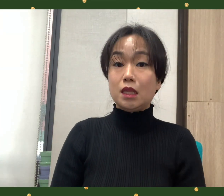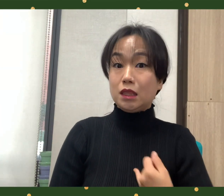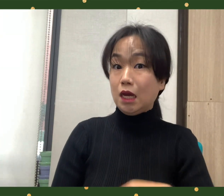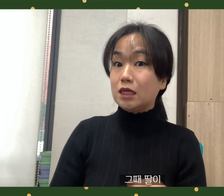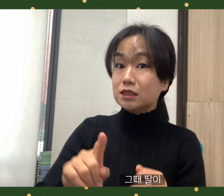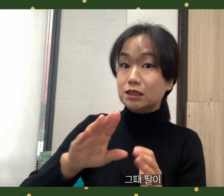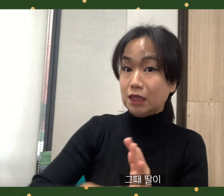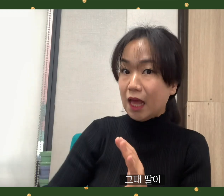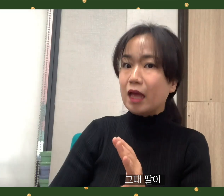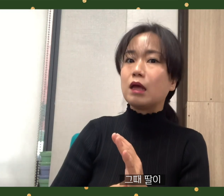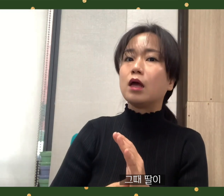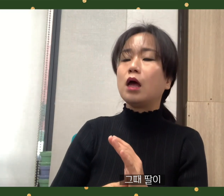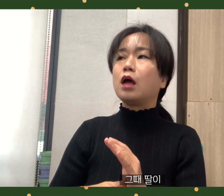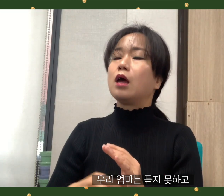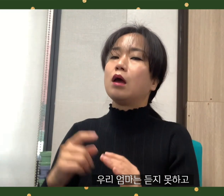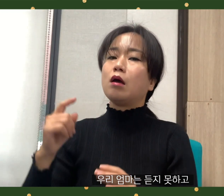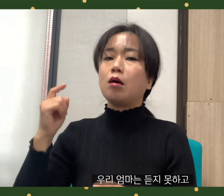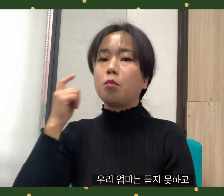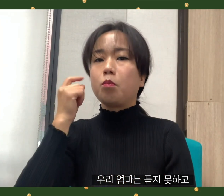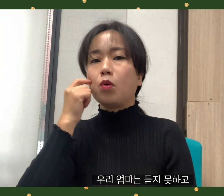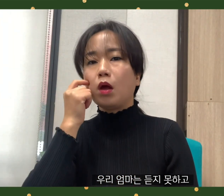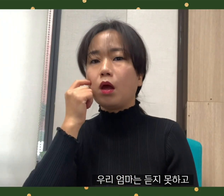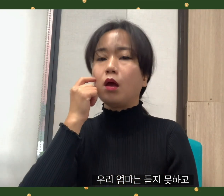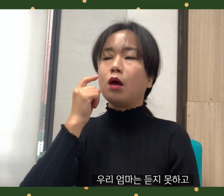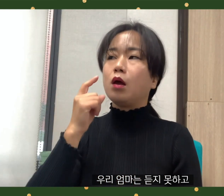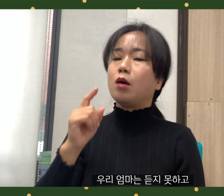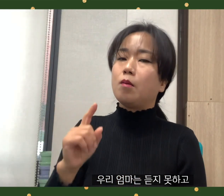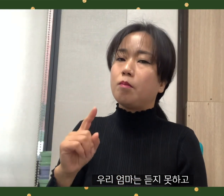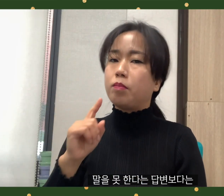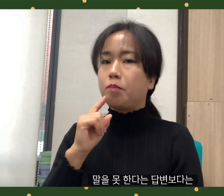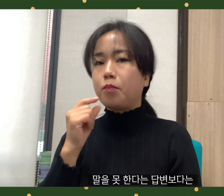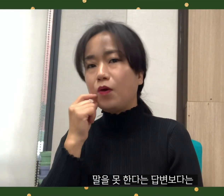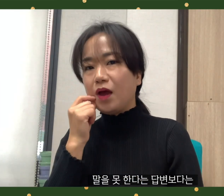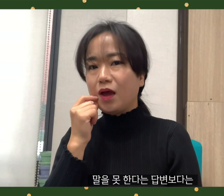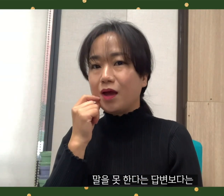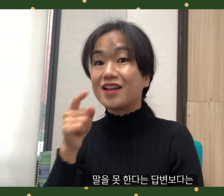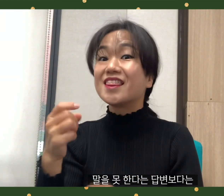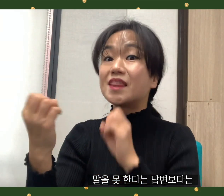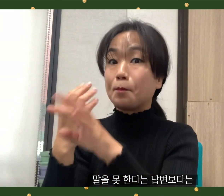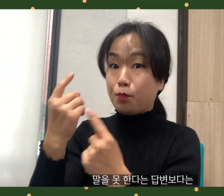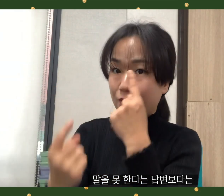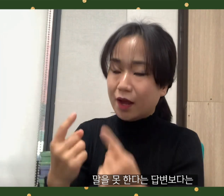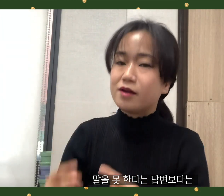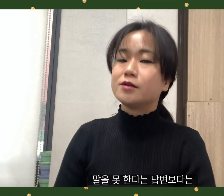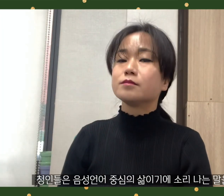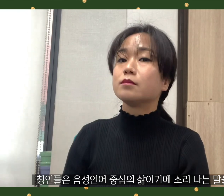At that time, the daughter proudly explained that, rather than answering that my mother could not hear and cannot speak,